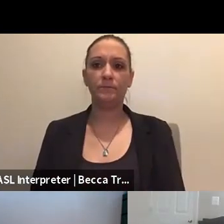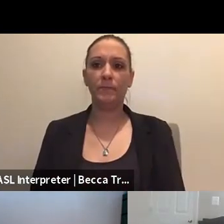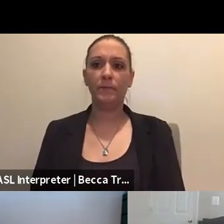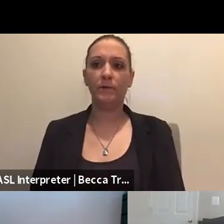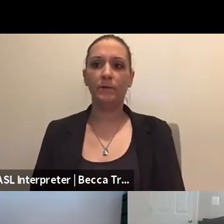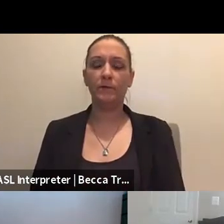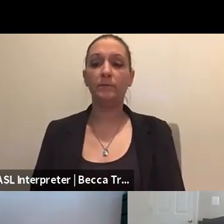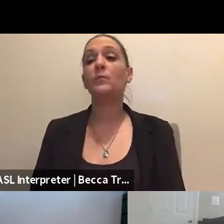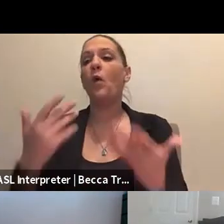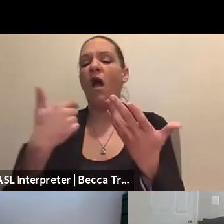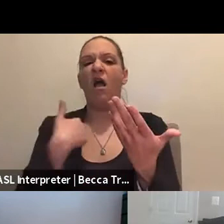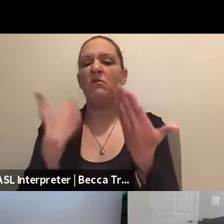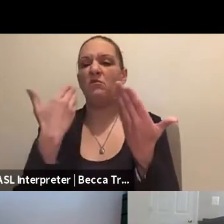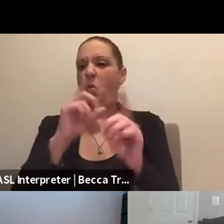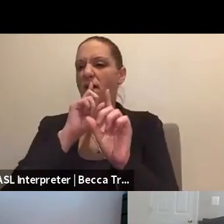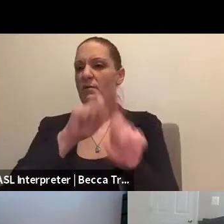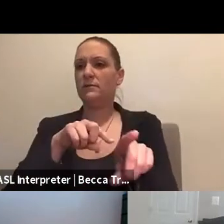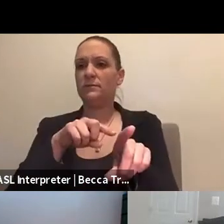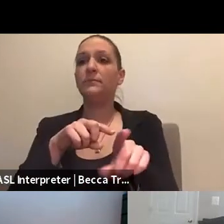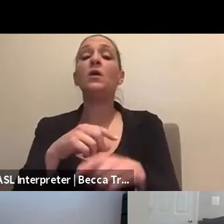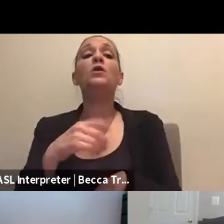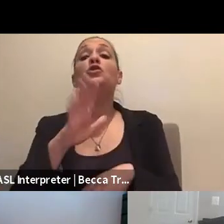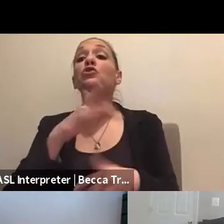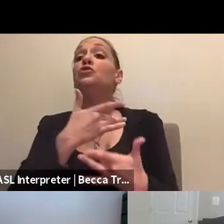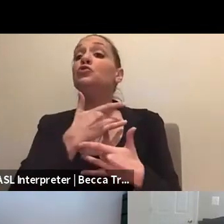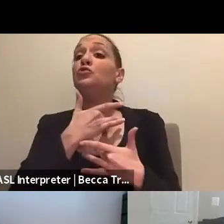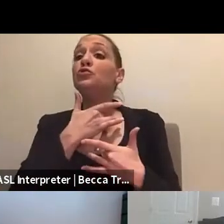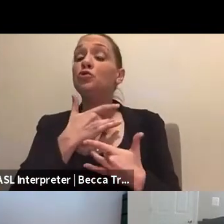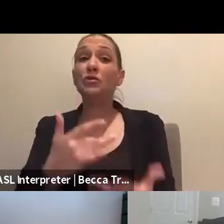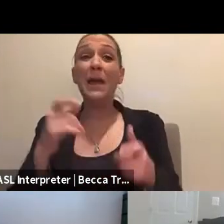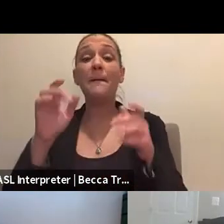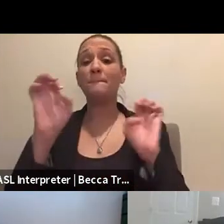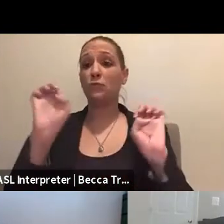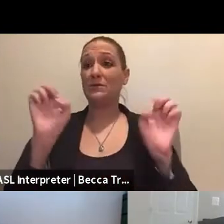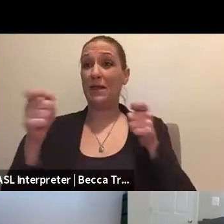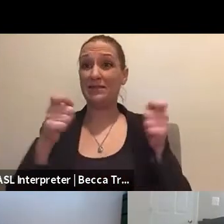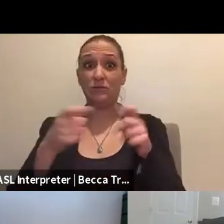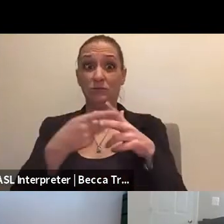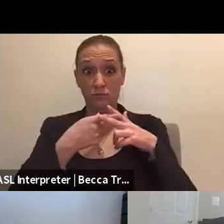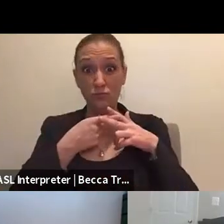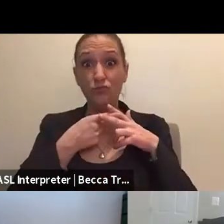Well, I can take that. Usually emergency management activates the Red Cross